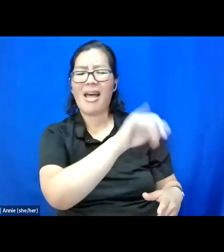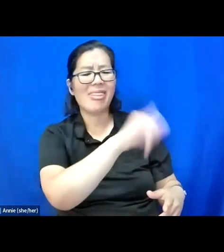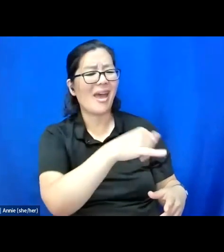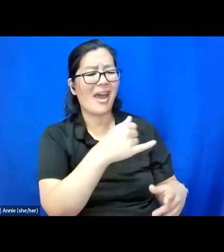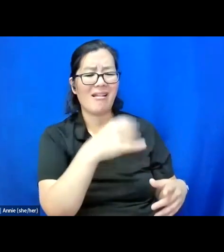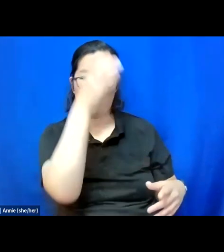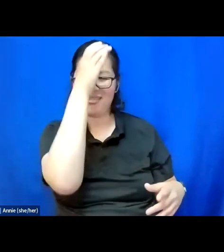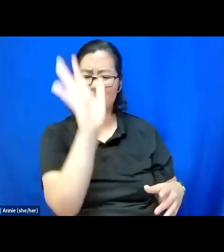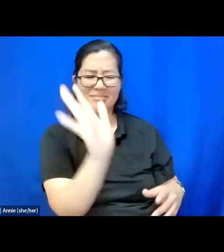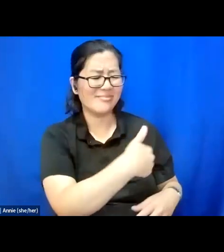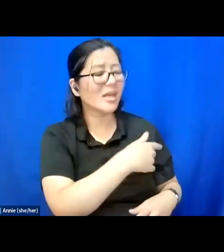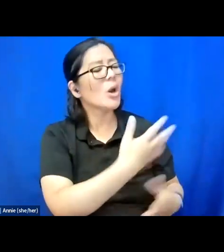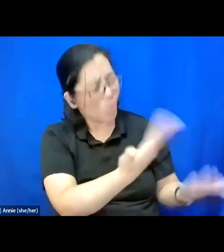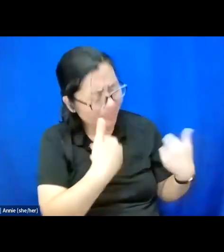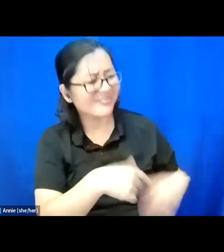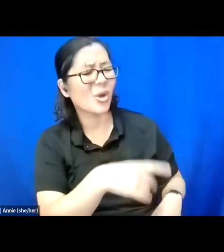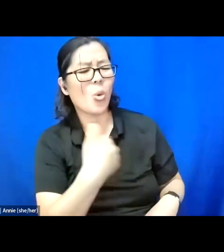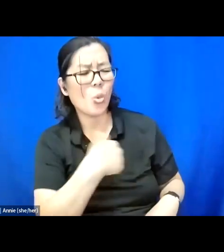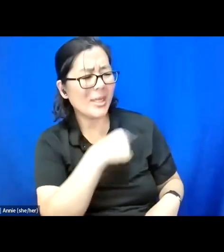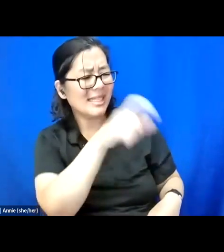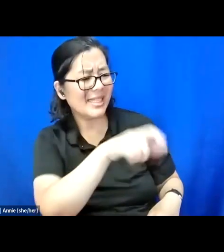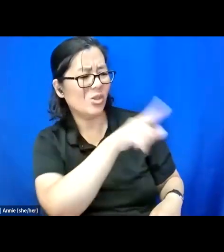We need you. We need your voice as it is.